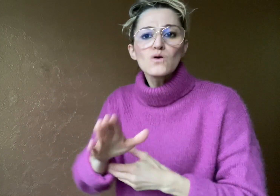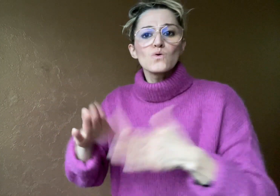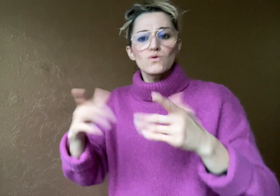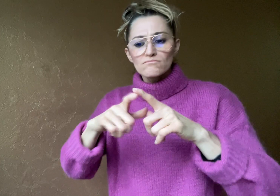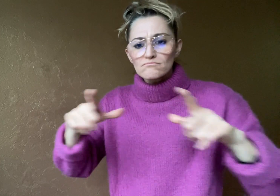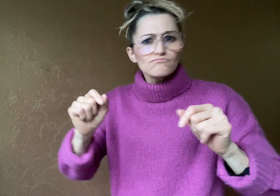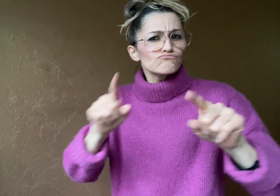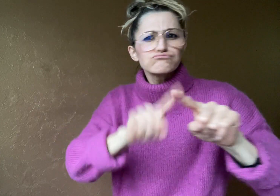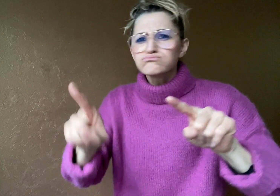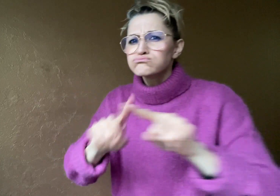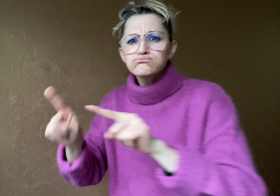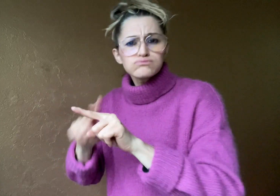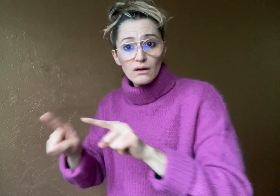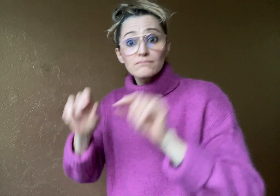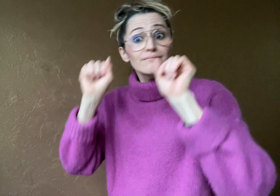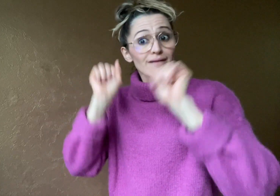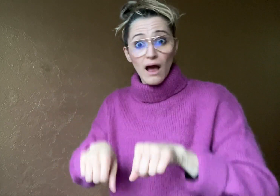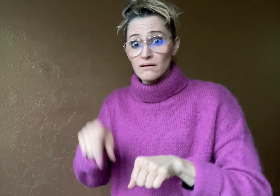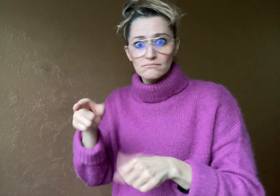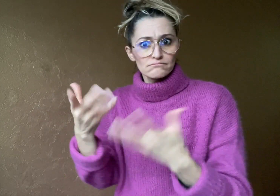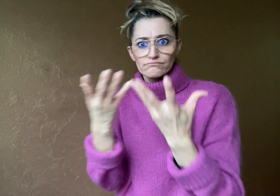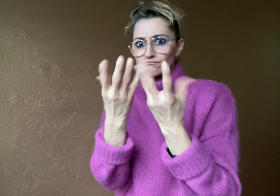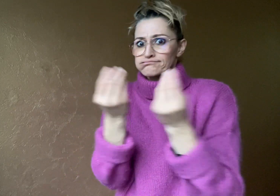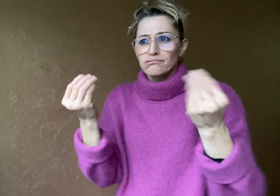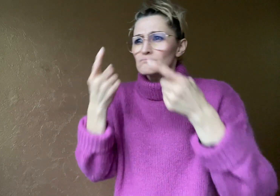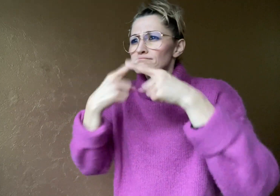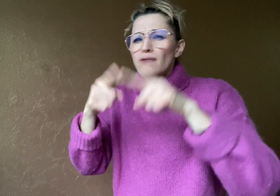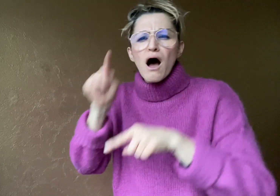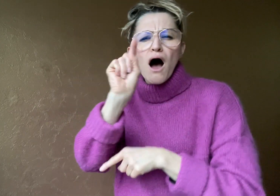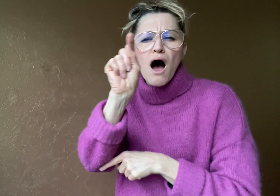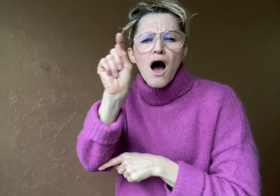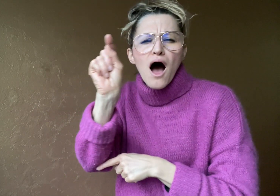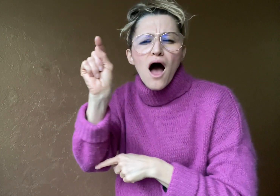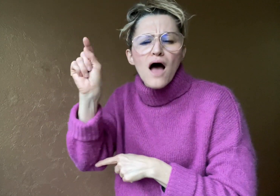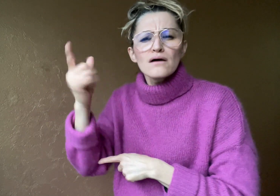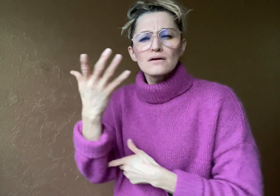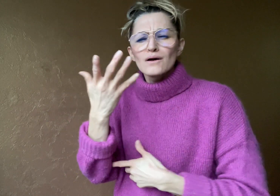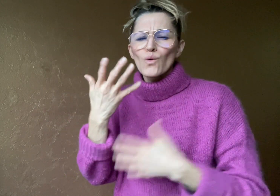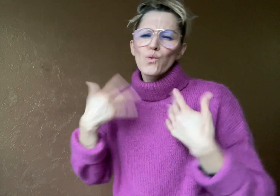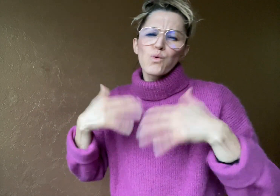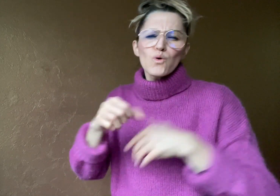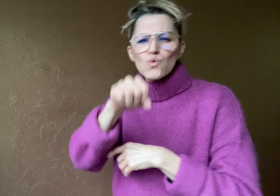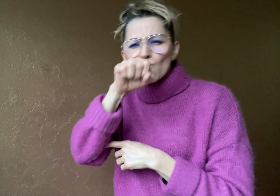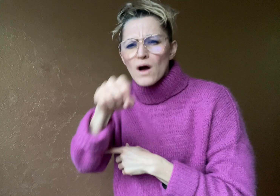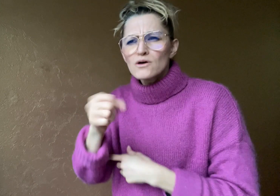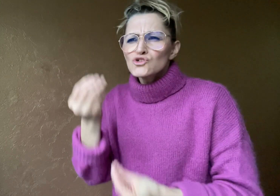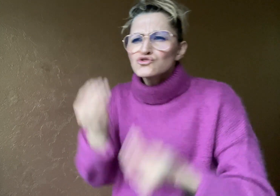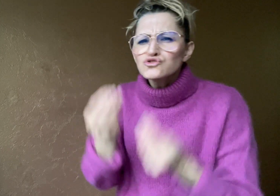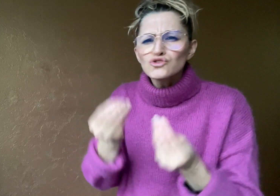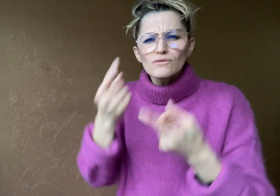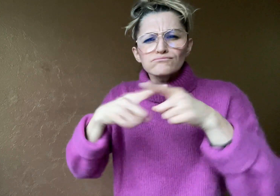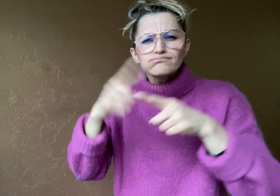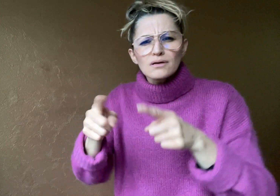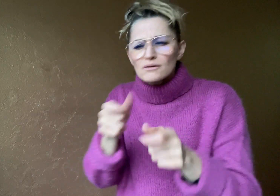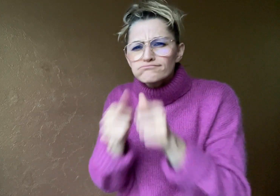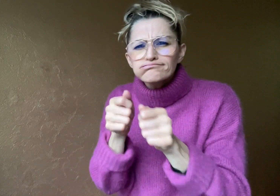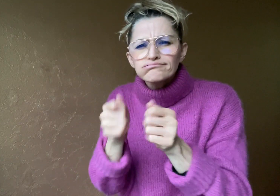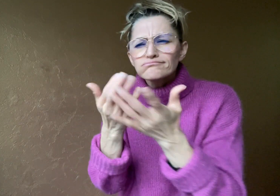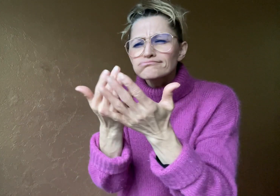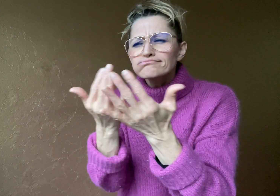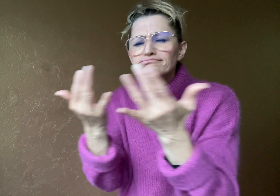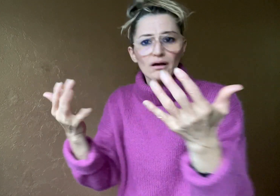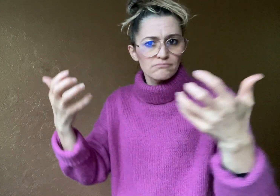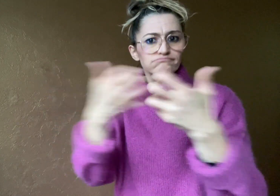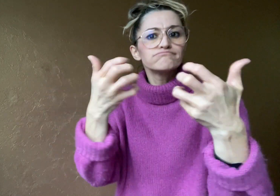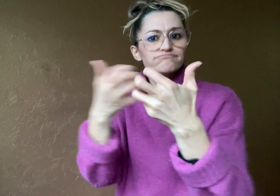gaming laptops and consoles, and can be used with hundreds